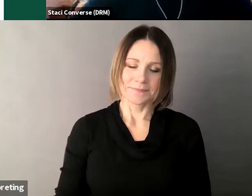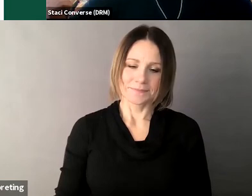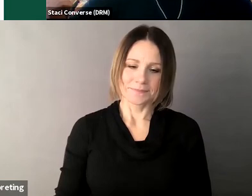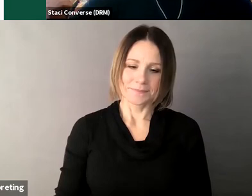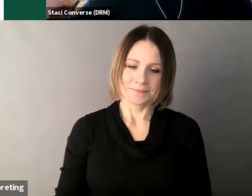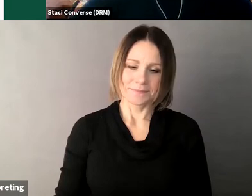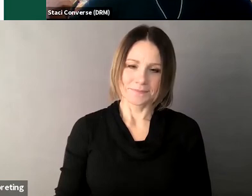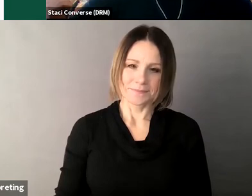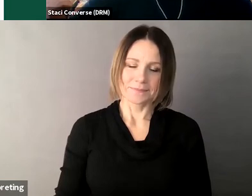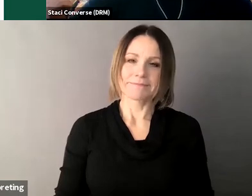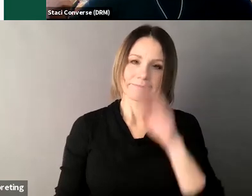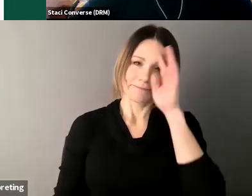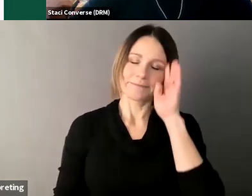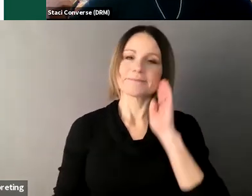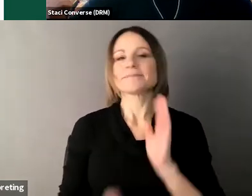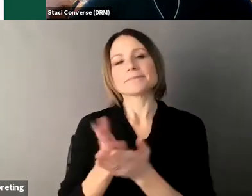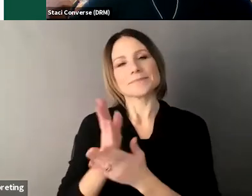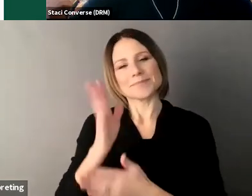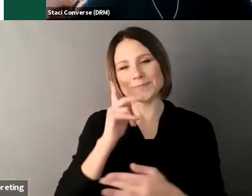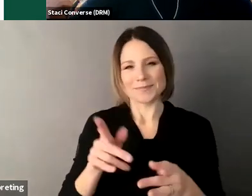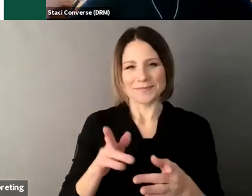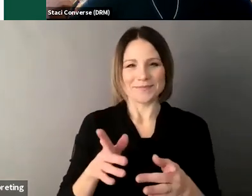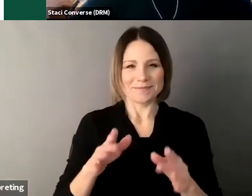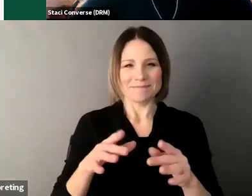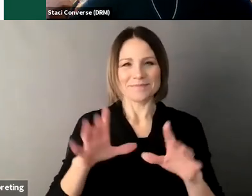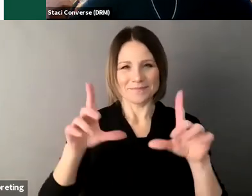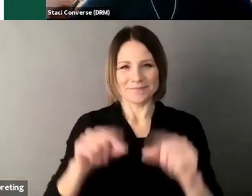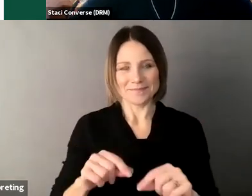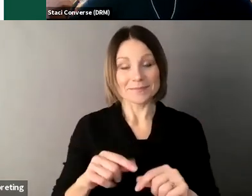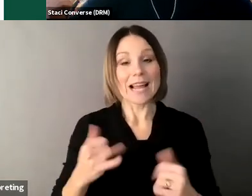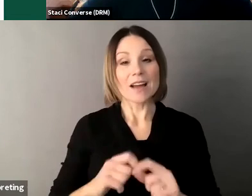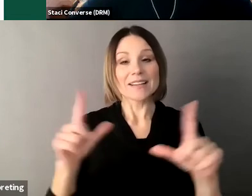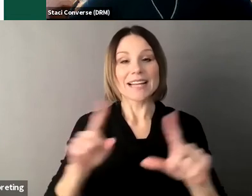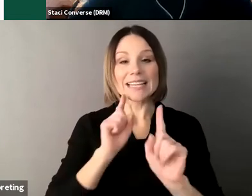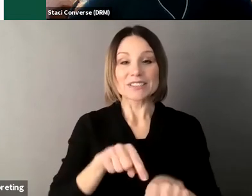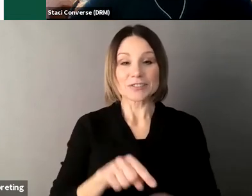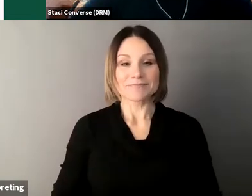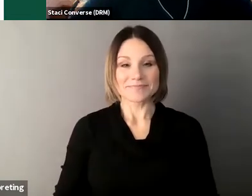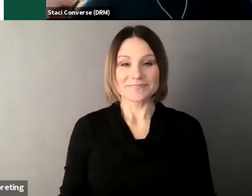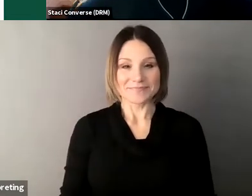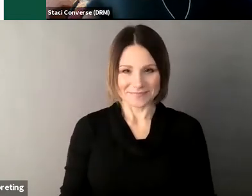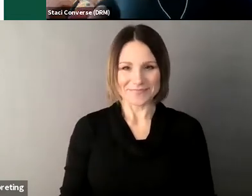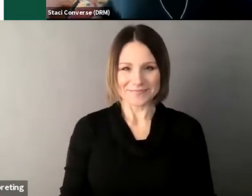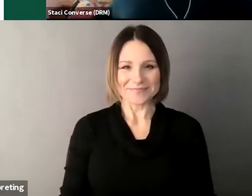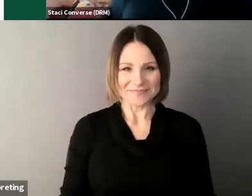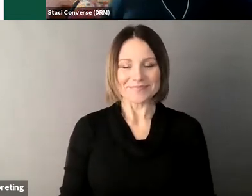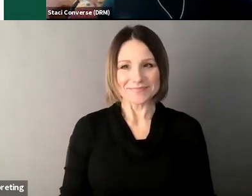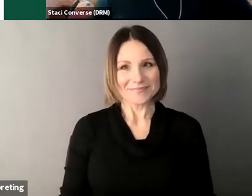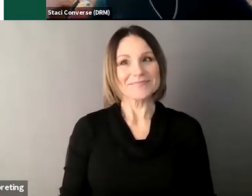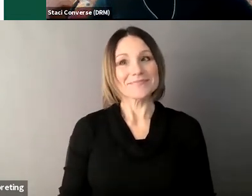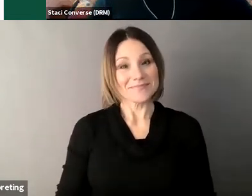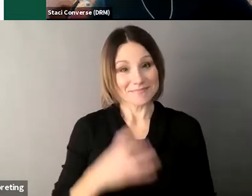all right I will end it now and share the results okay so we have a really super smart audience here